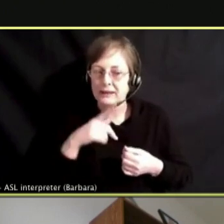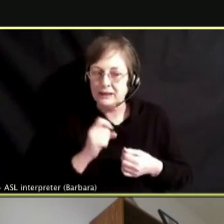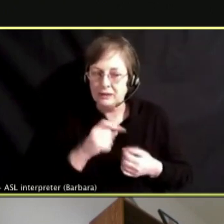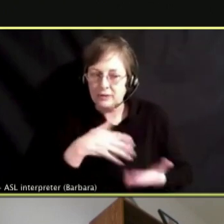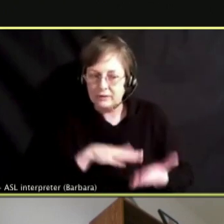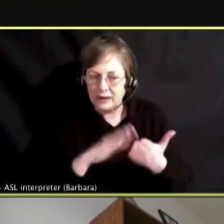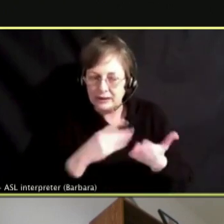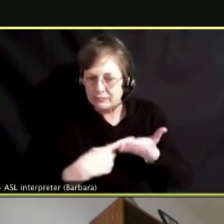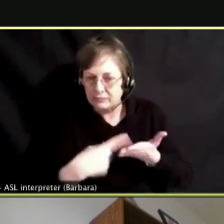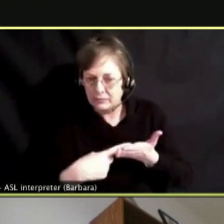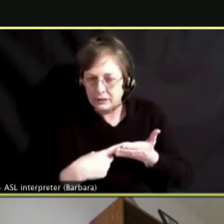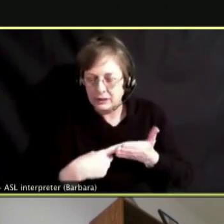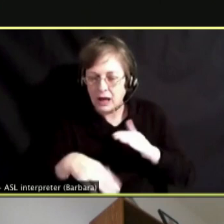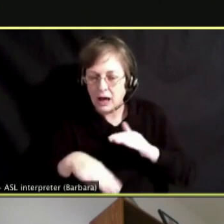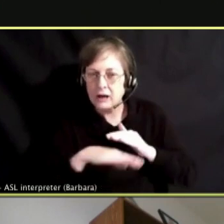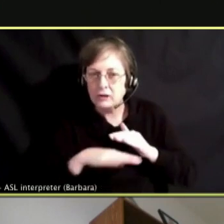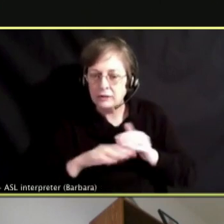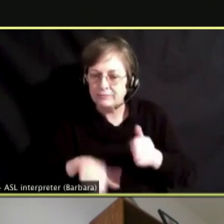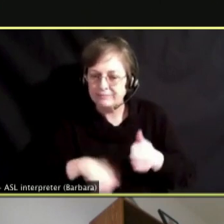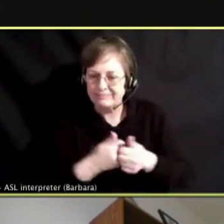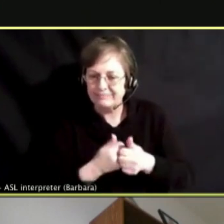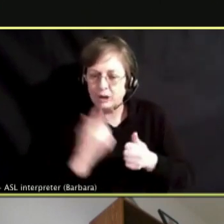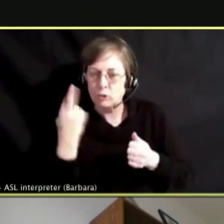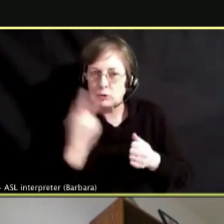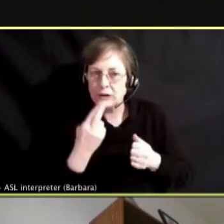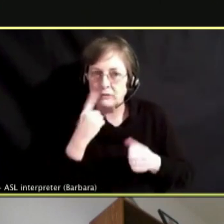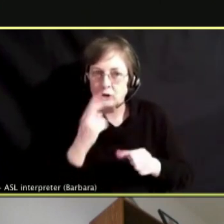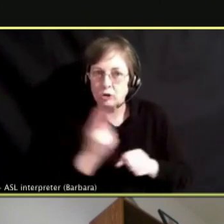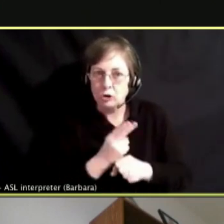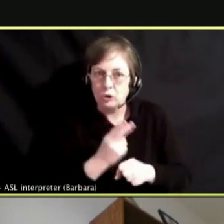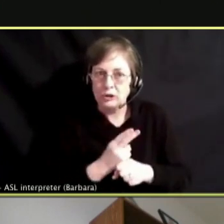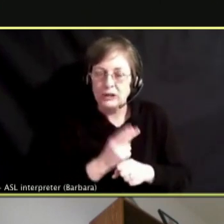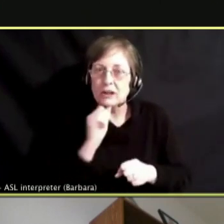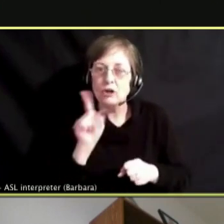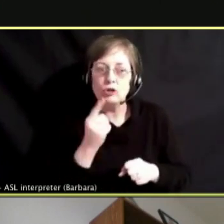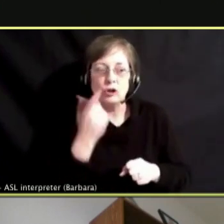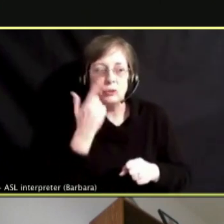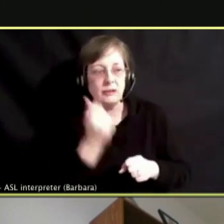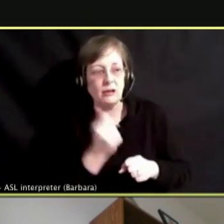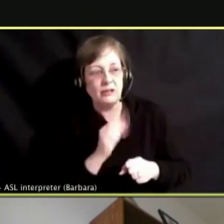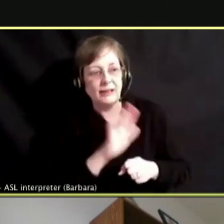IT IS NOT JUST BECAUSE IT IS AN AGE DEMOGRAPHIC TO YOUNG PEOPLE ARE AT RISK, BUT IT COULD